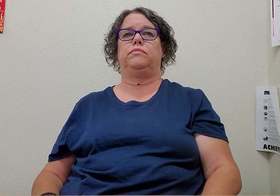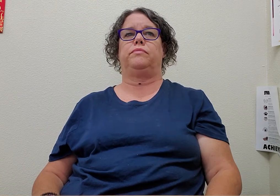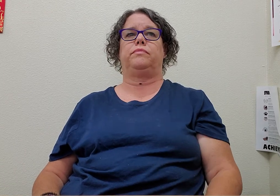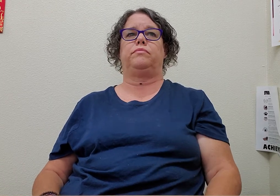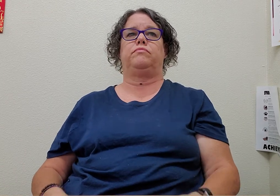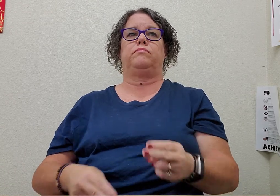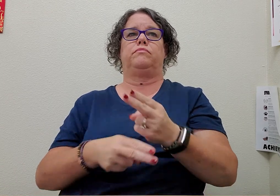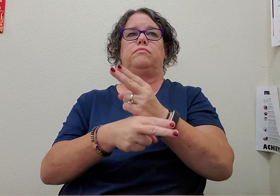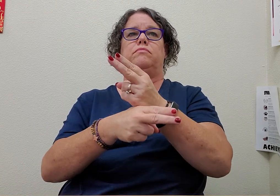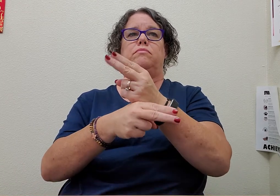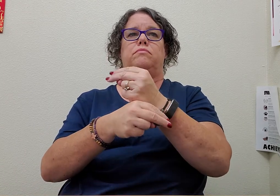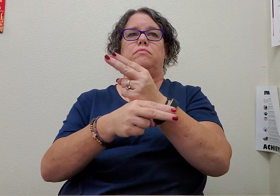rabbit (1)